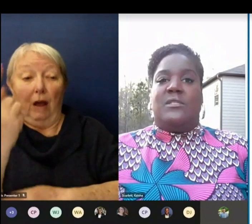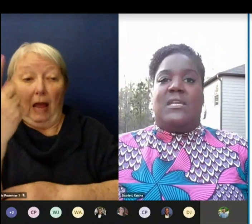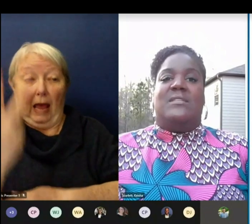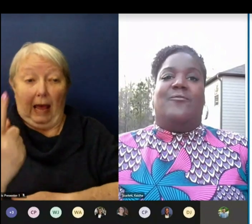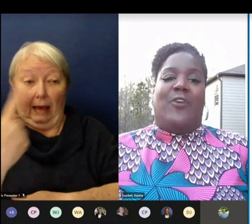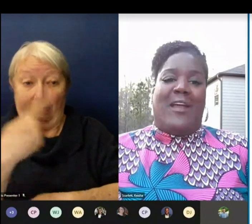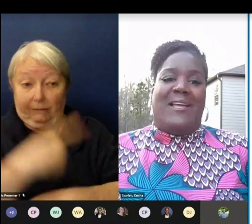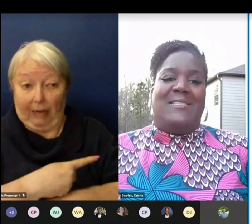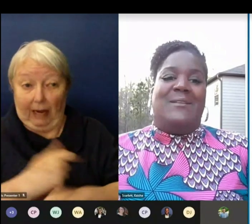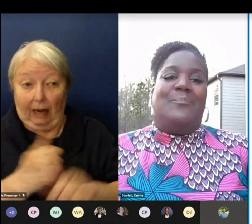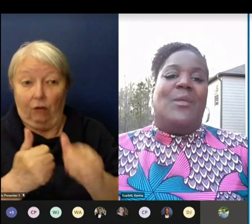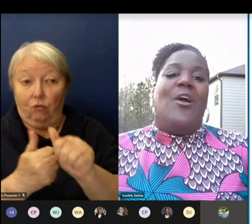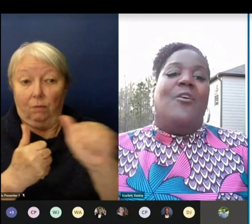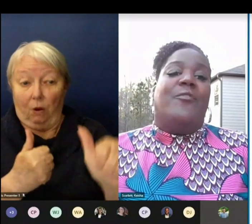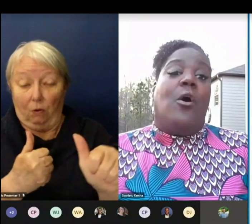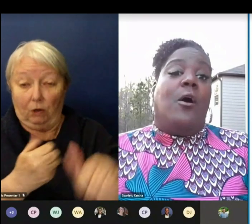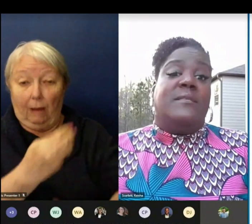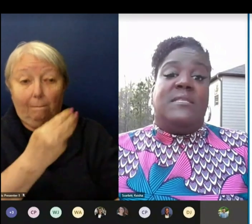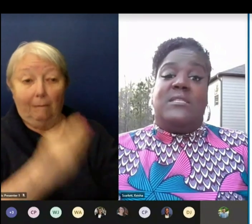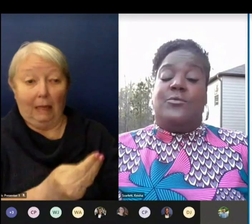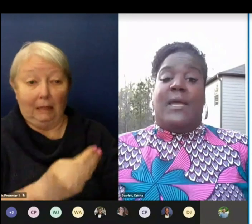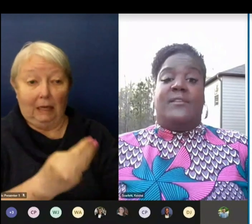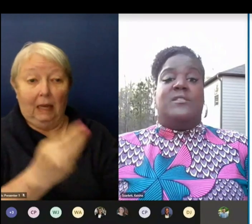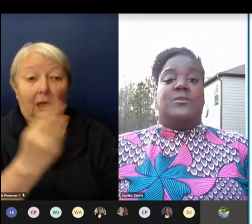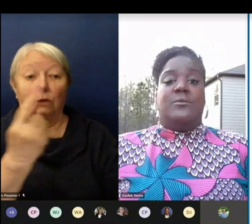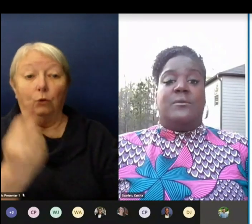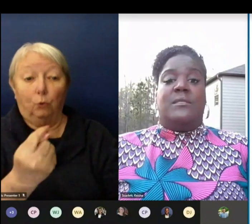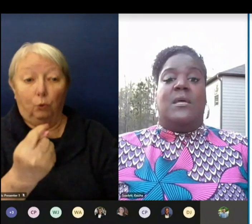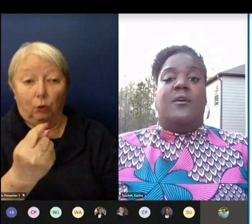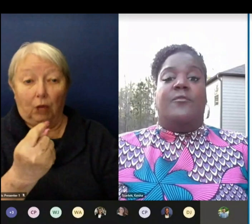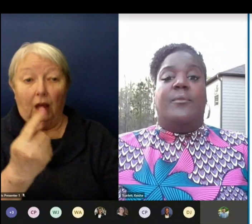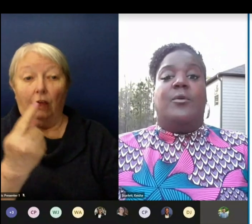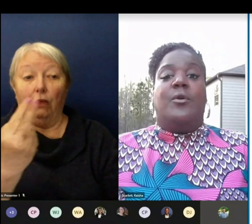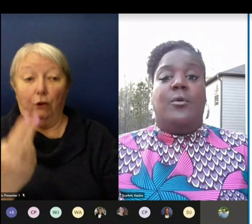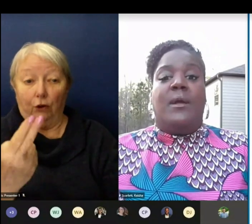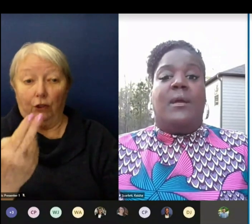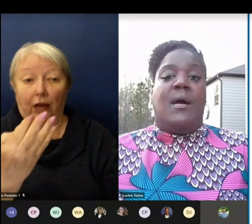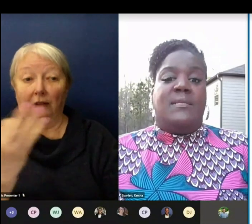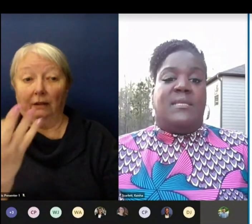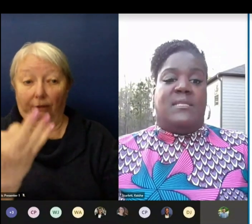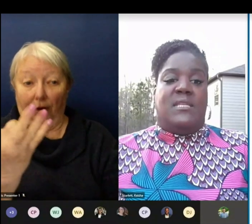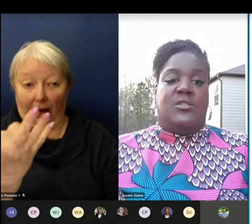and Fridays for all 6-8 students from their current content teachers.